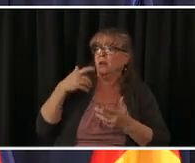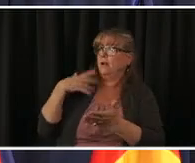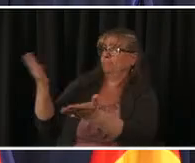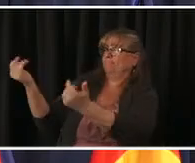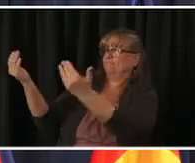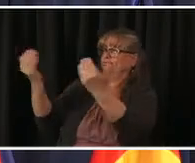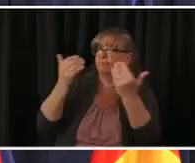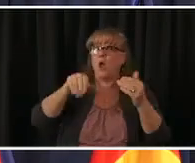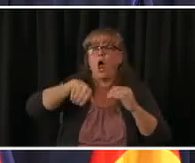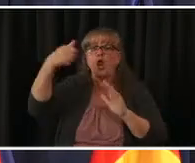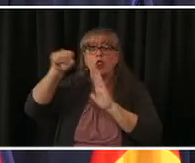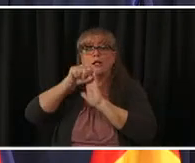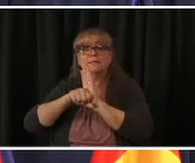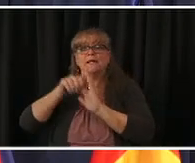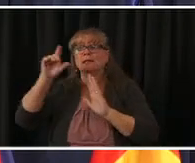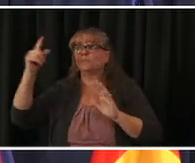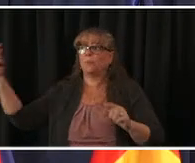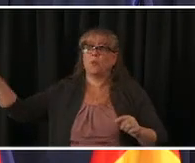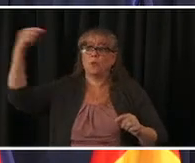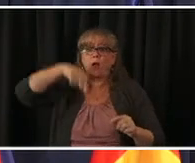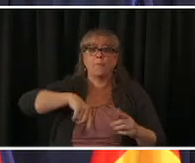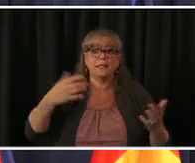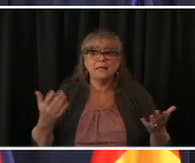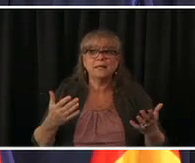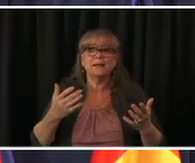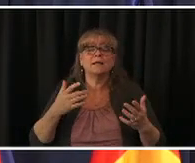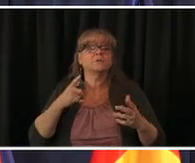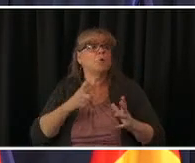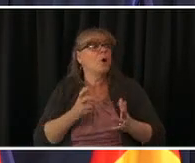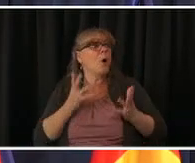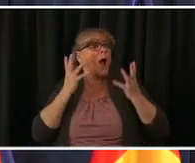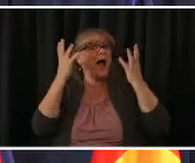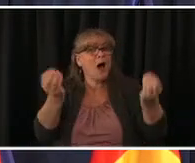dining out or shopping in a local store so i think it's natural when there's a lot of uncertainty